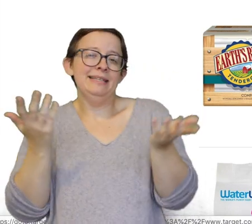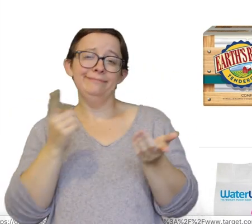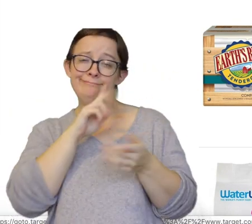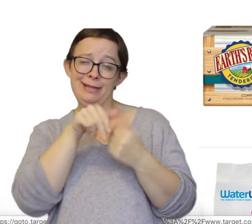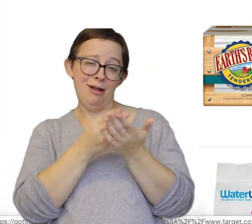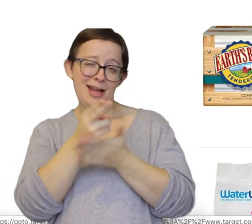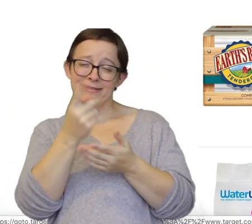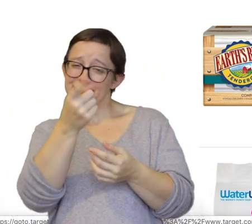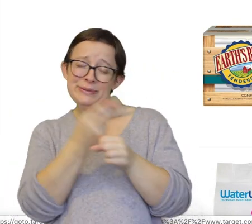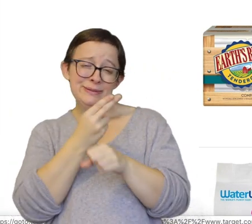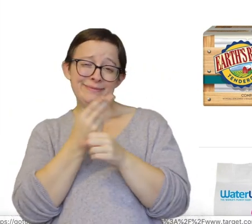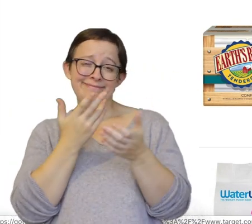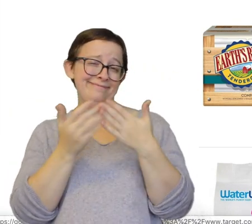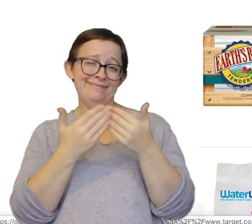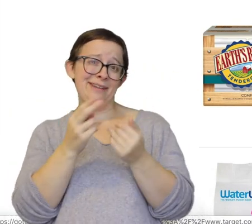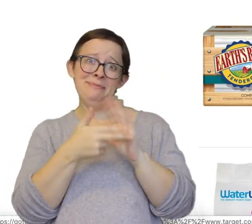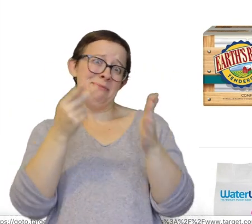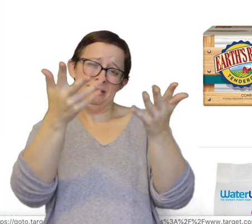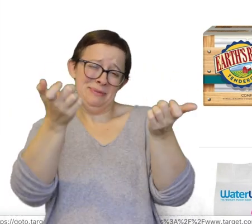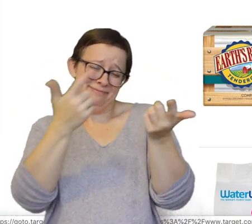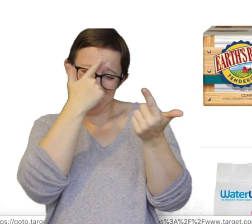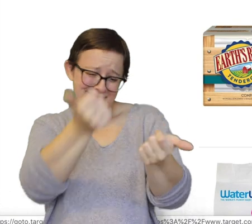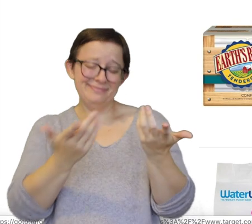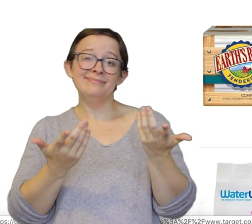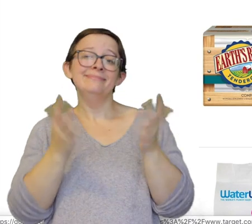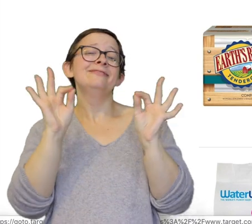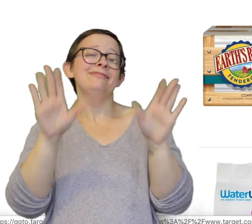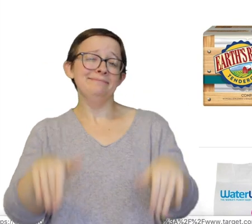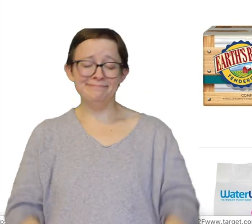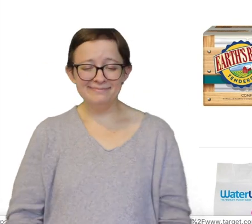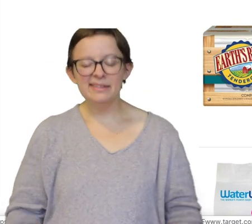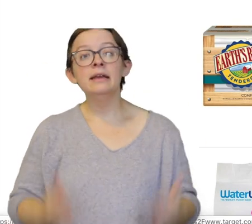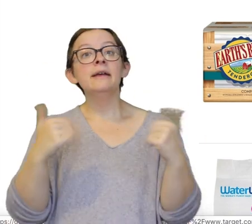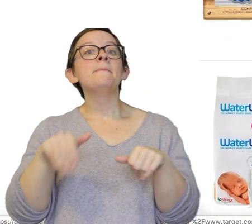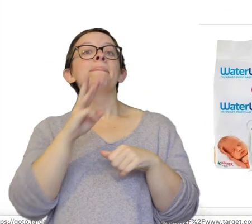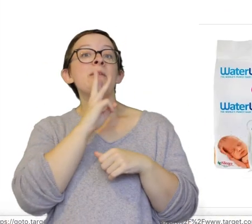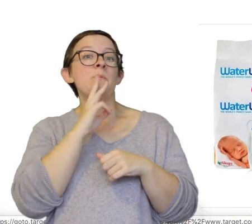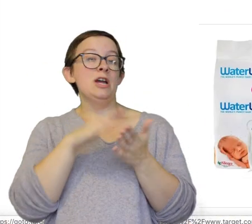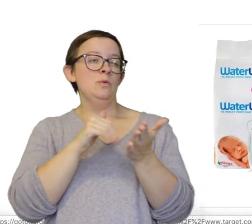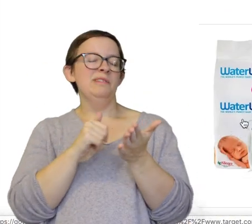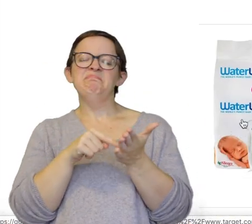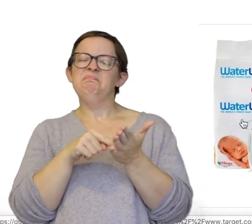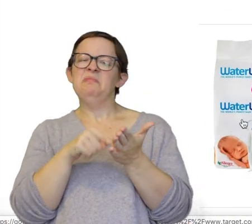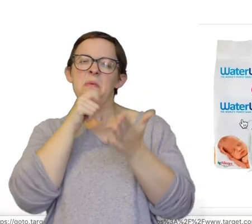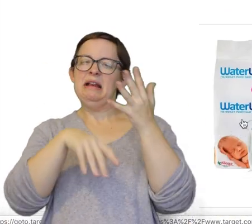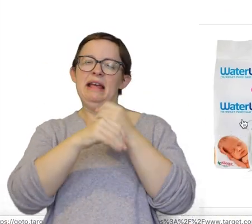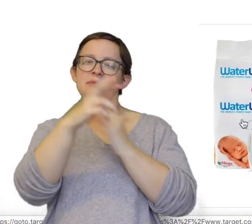In all honesty you can just use whatever brand you want and it's perfectly fine. Water wipes... I would not put these on my registry.